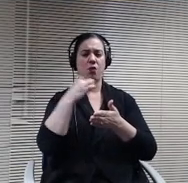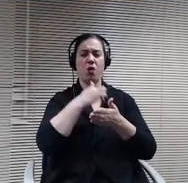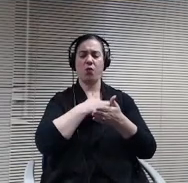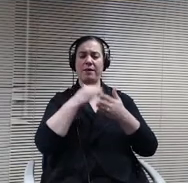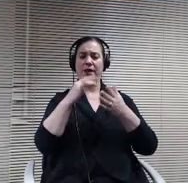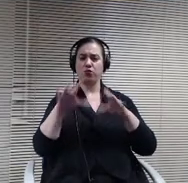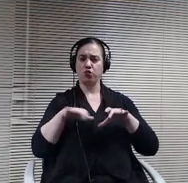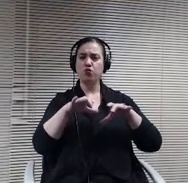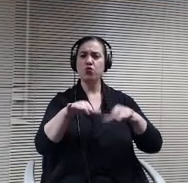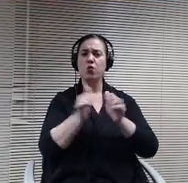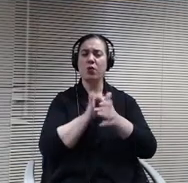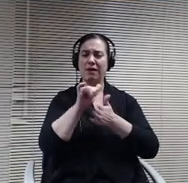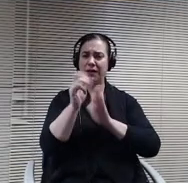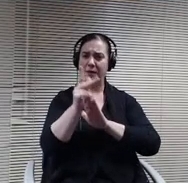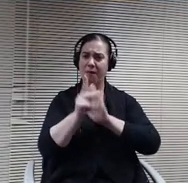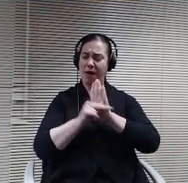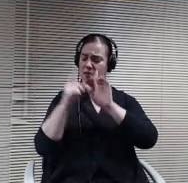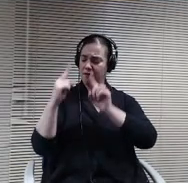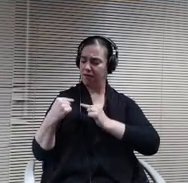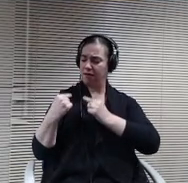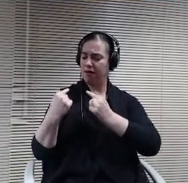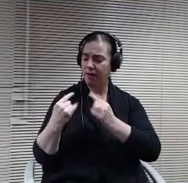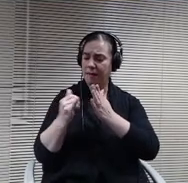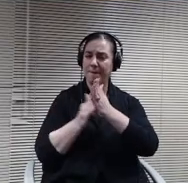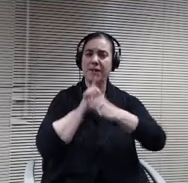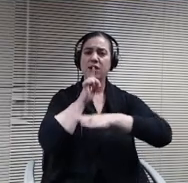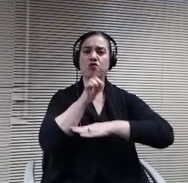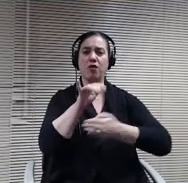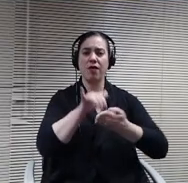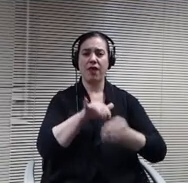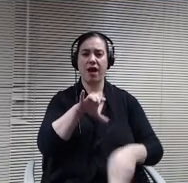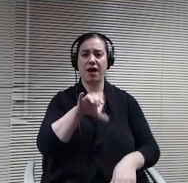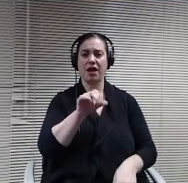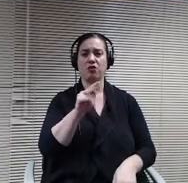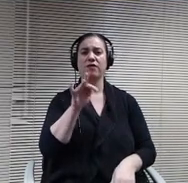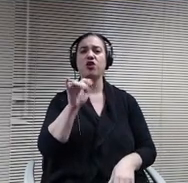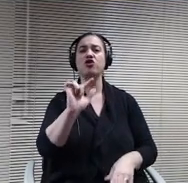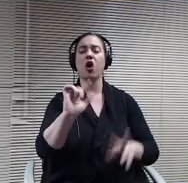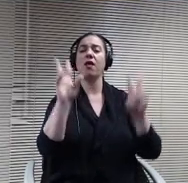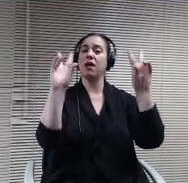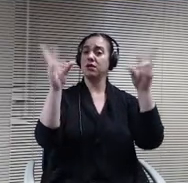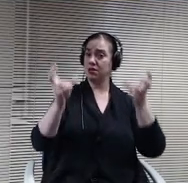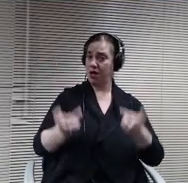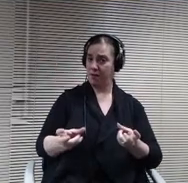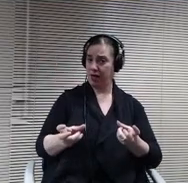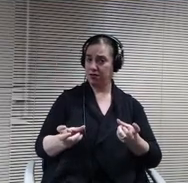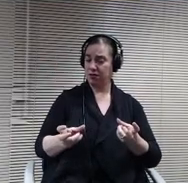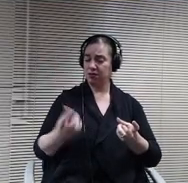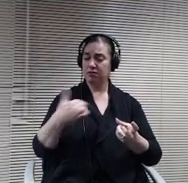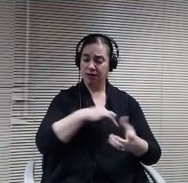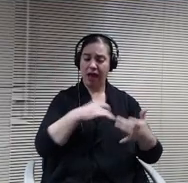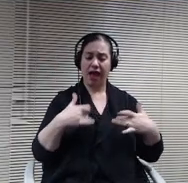making sure that controversial topics are treated with fairness and balance and that you.